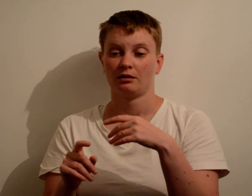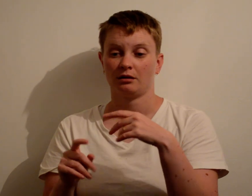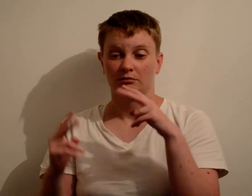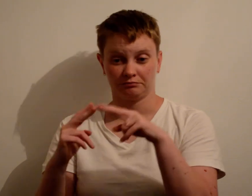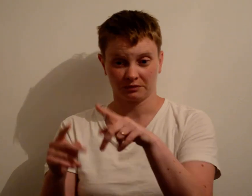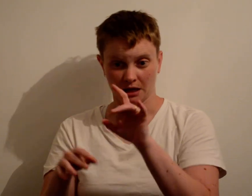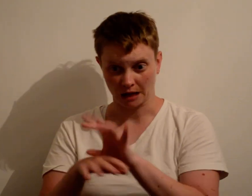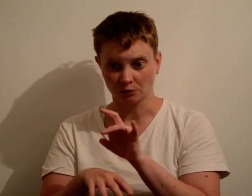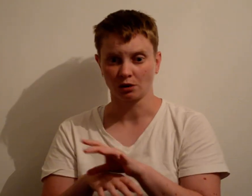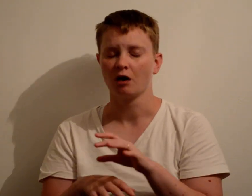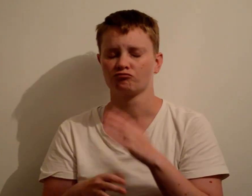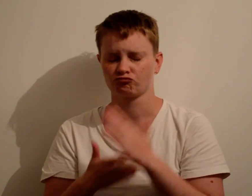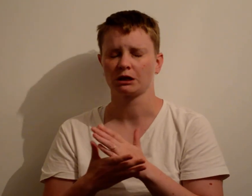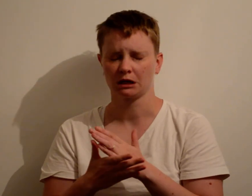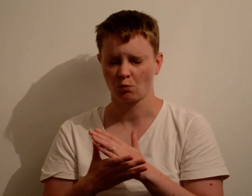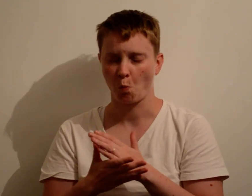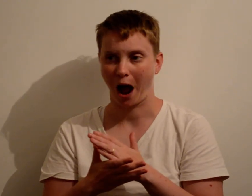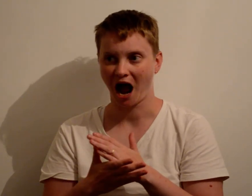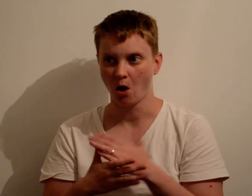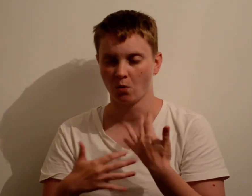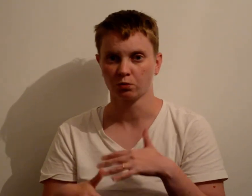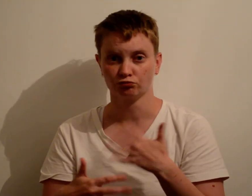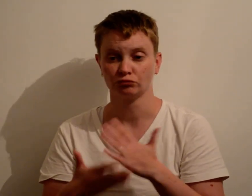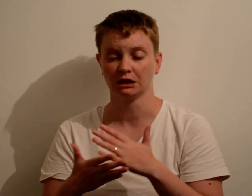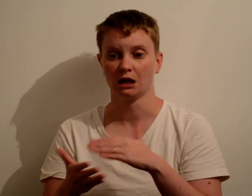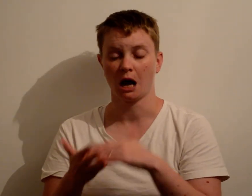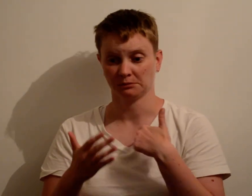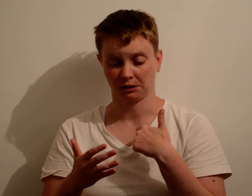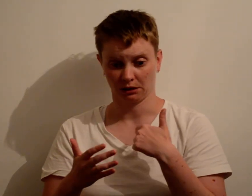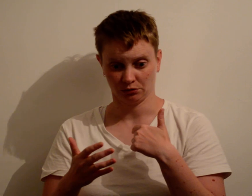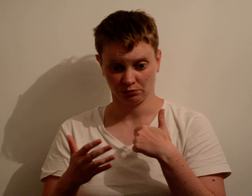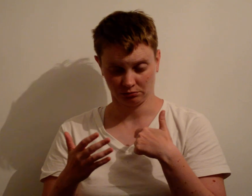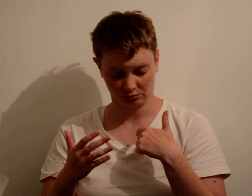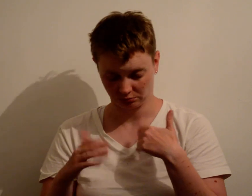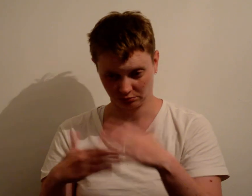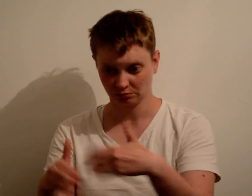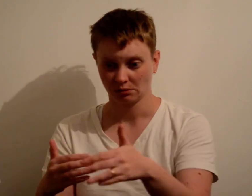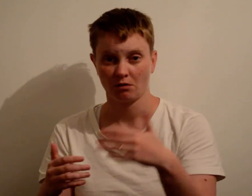seeing my counsellor... I was really impressed on how much the counselling helps me to move forward